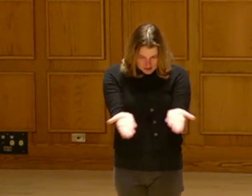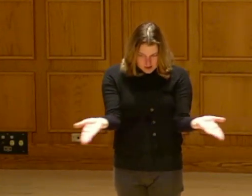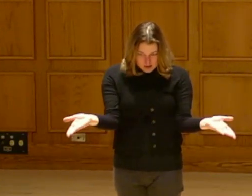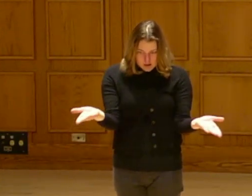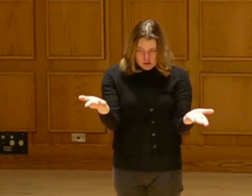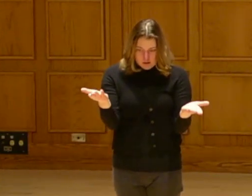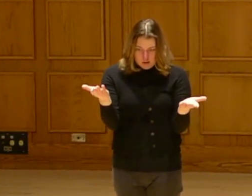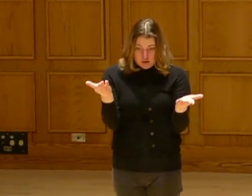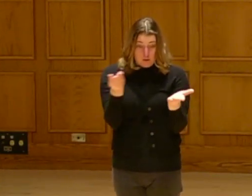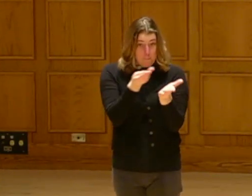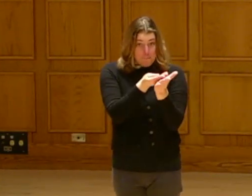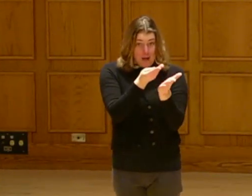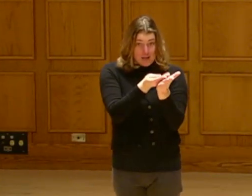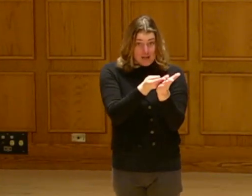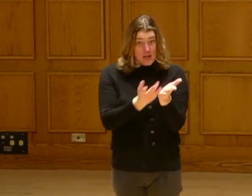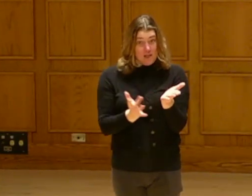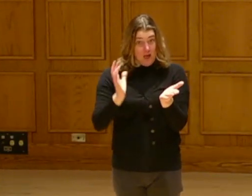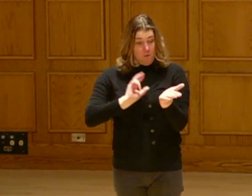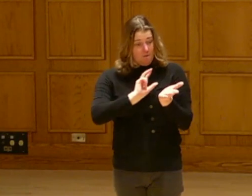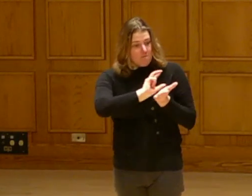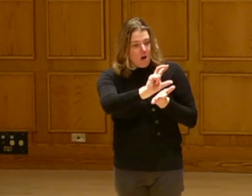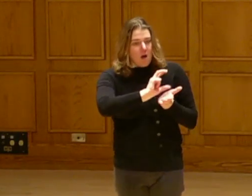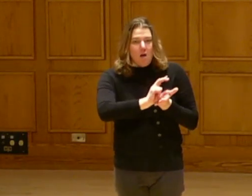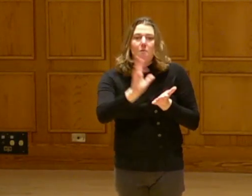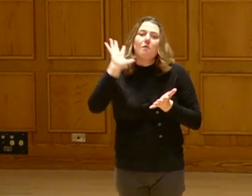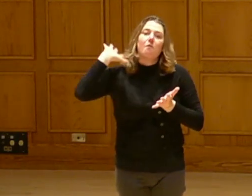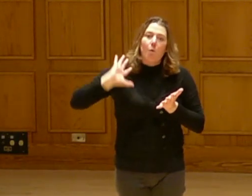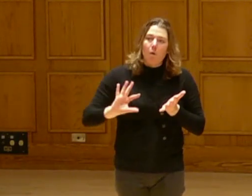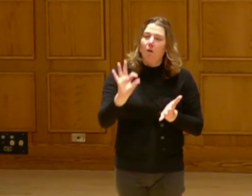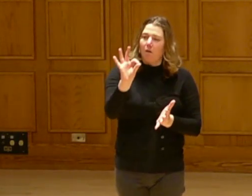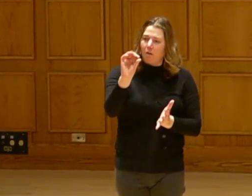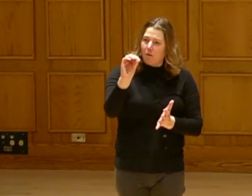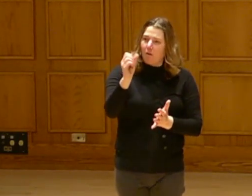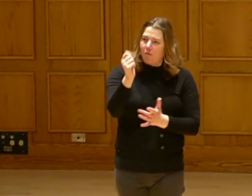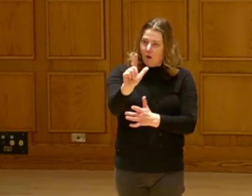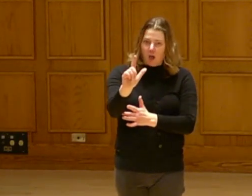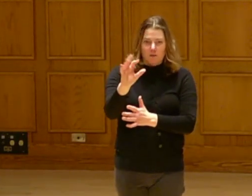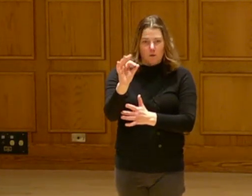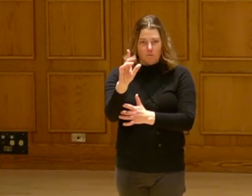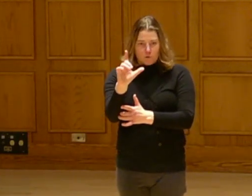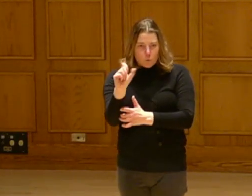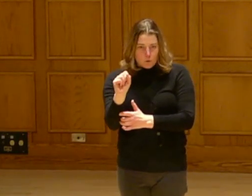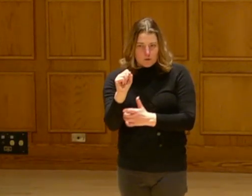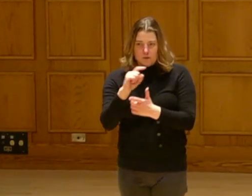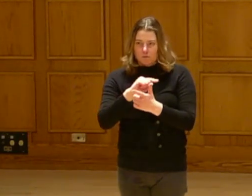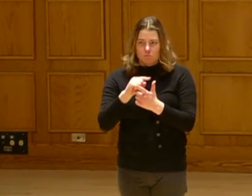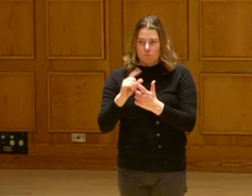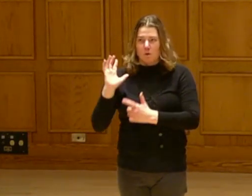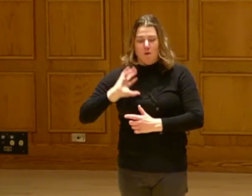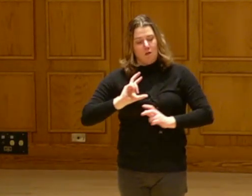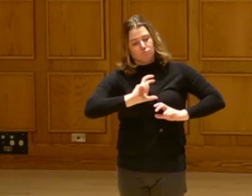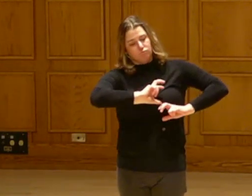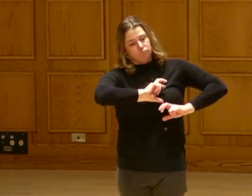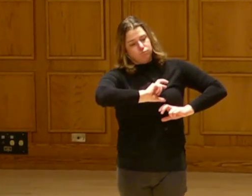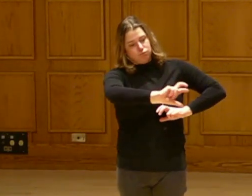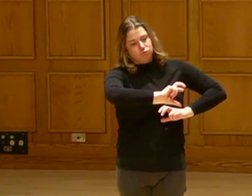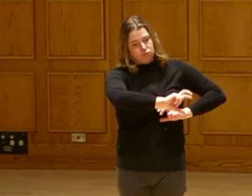You are seeing traditional money that was invested in fossil fuels, you know, just rushing into renewables right now.